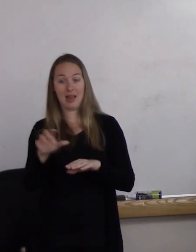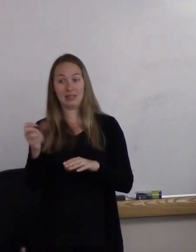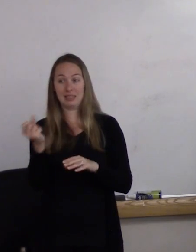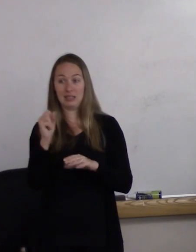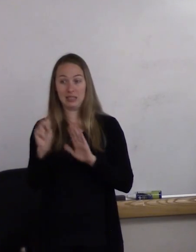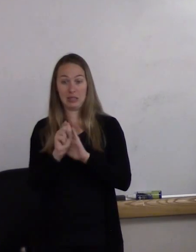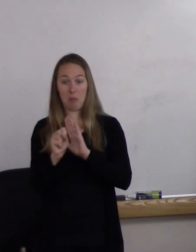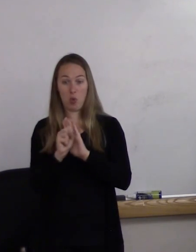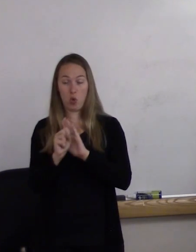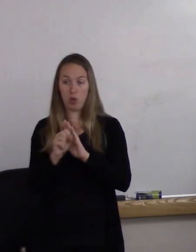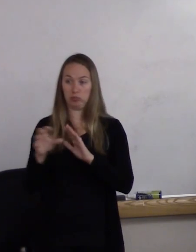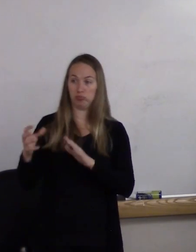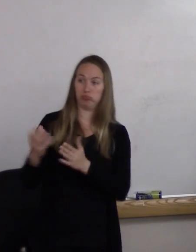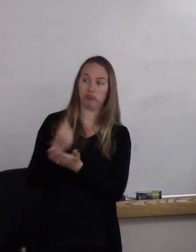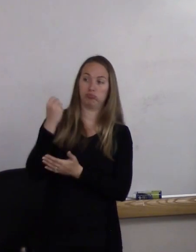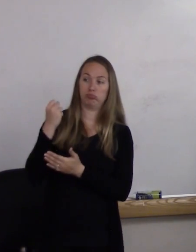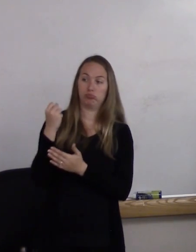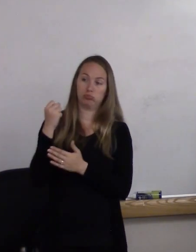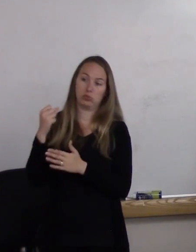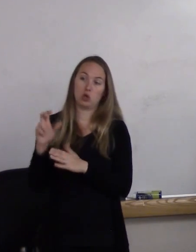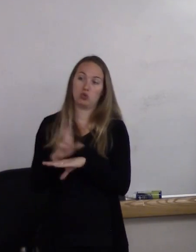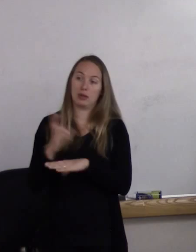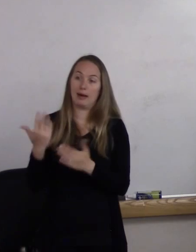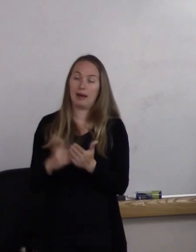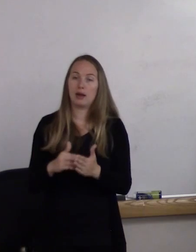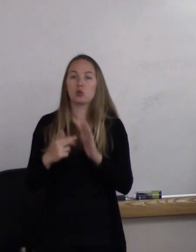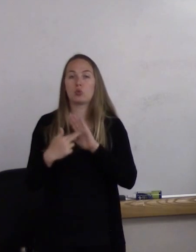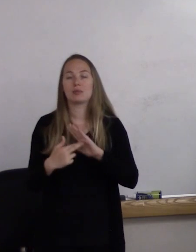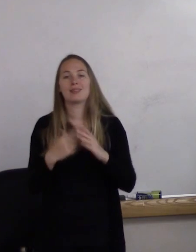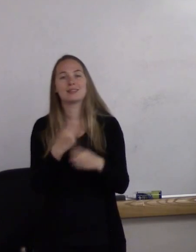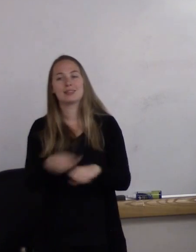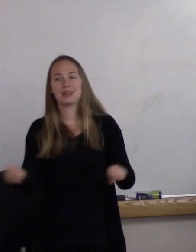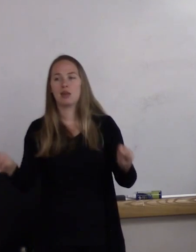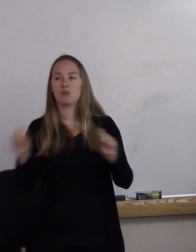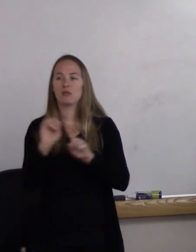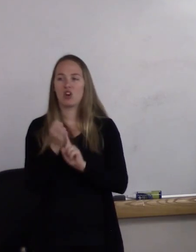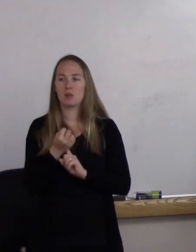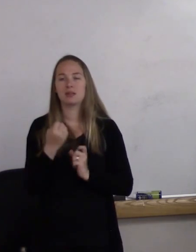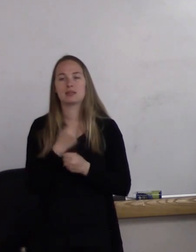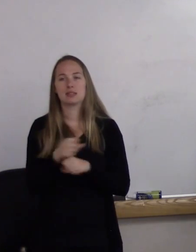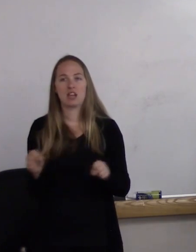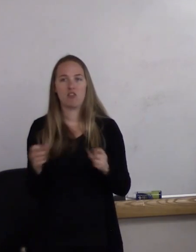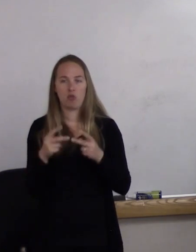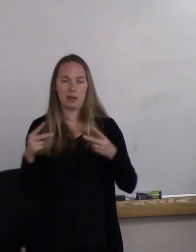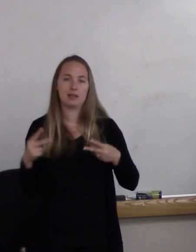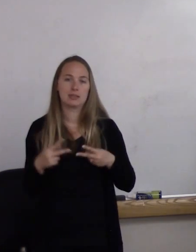of represent a safe environment or a safe place.